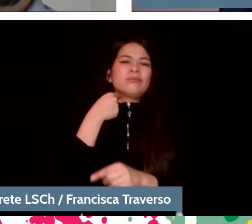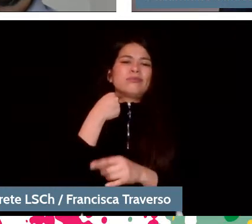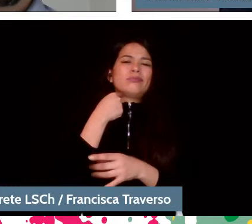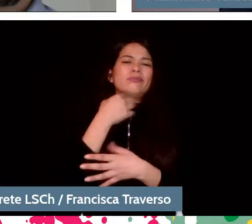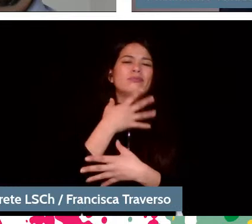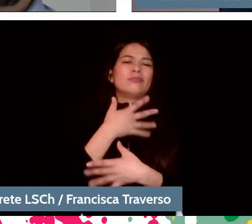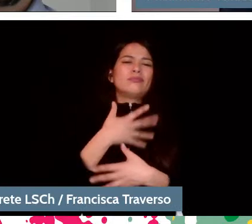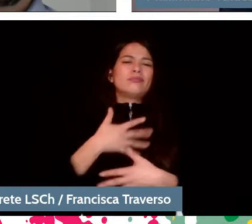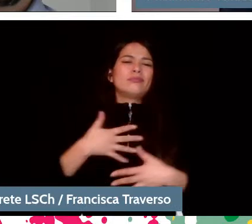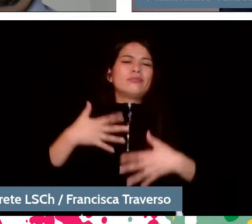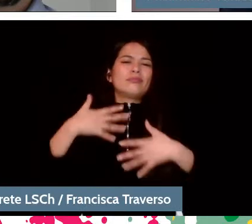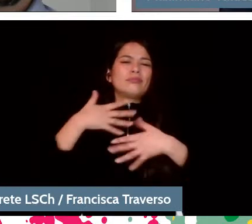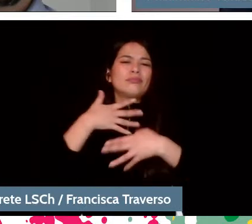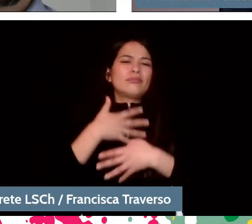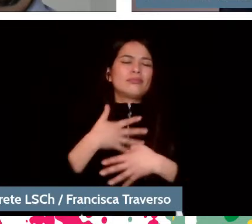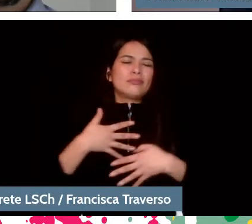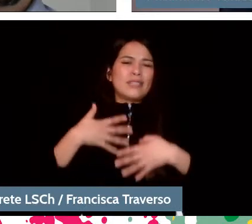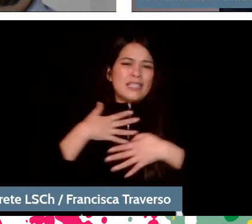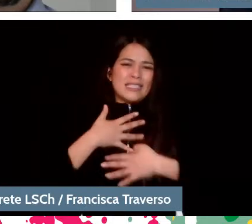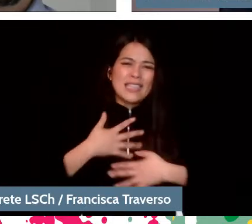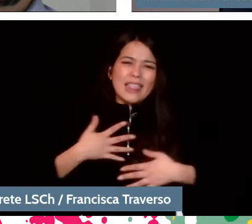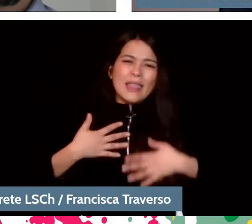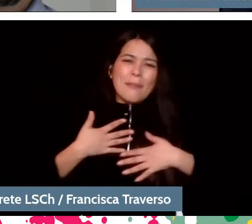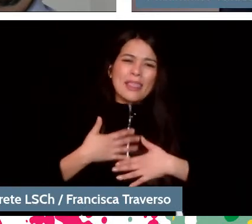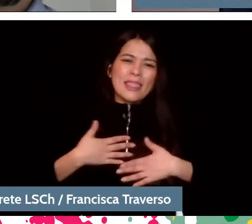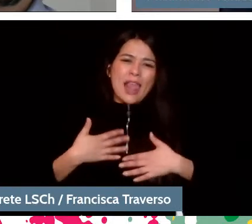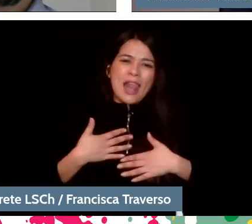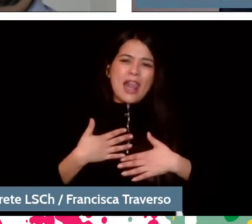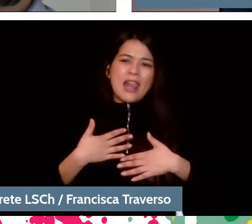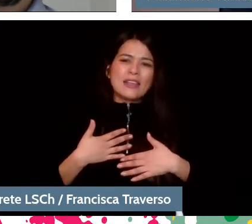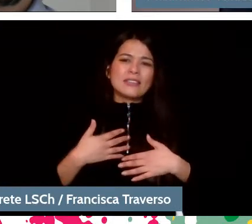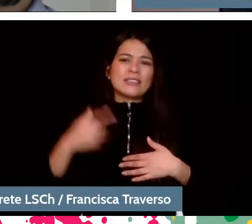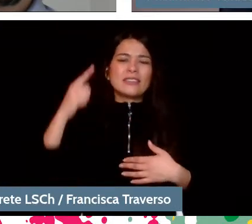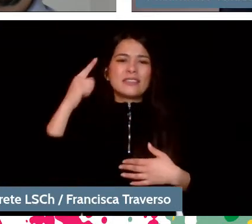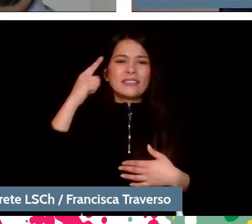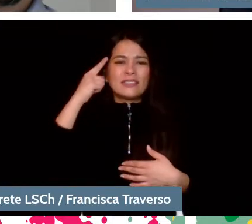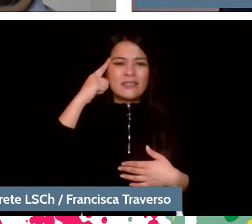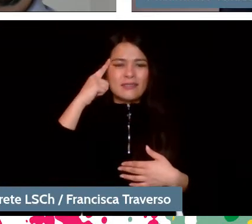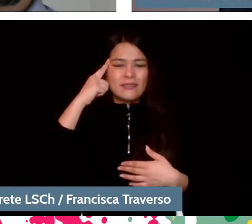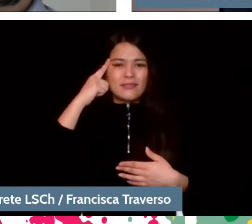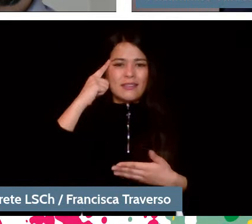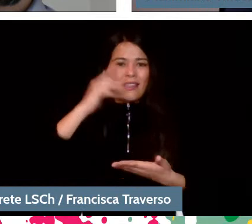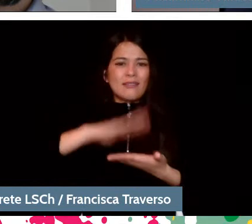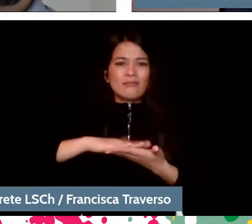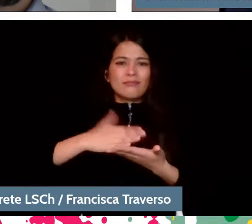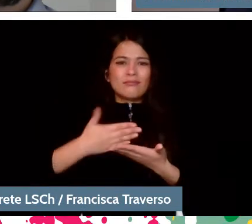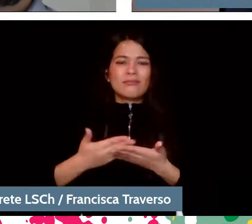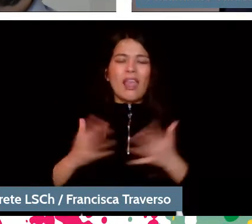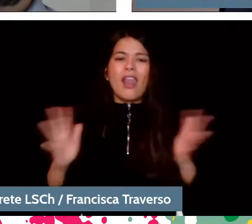The word sentimental implies a light emotional state. What's happening?